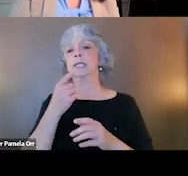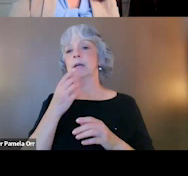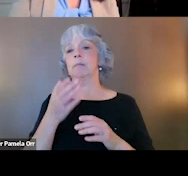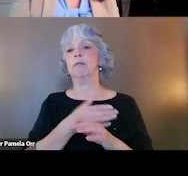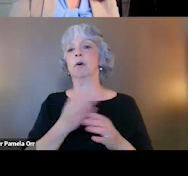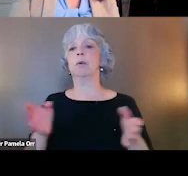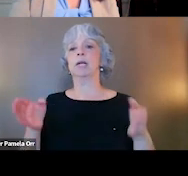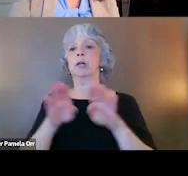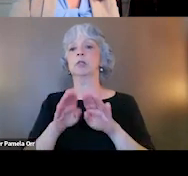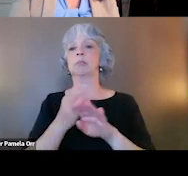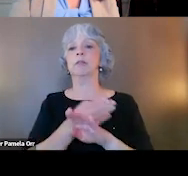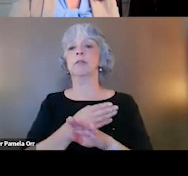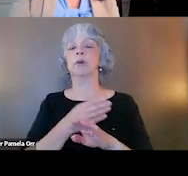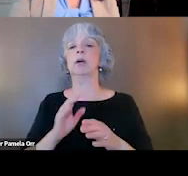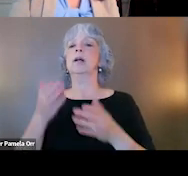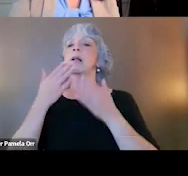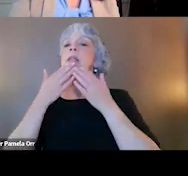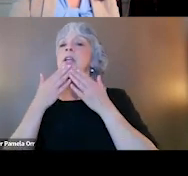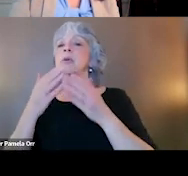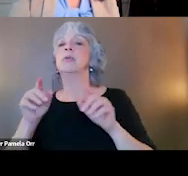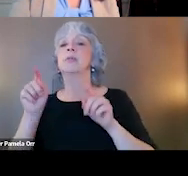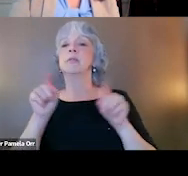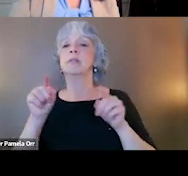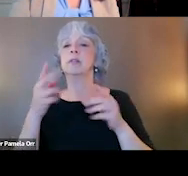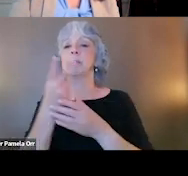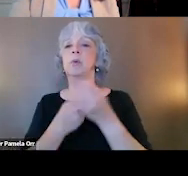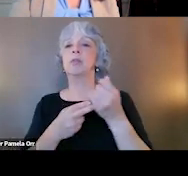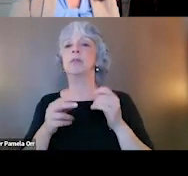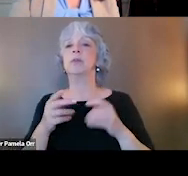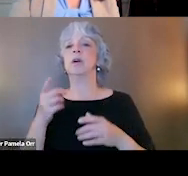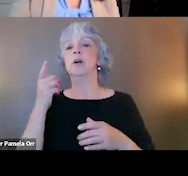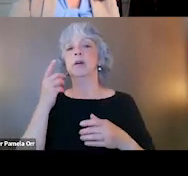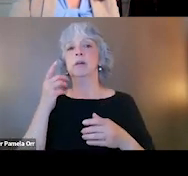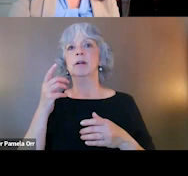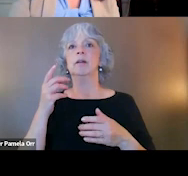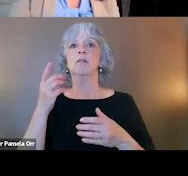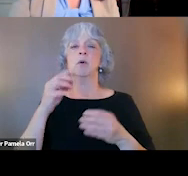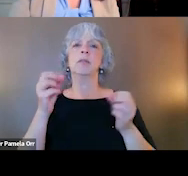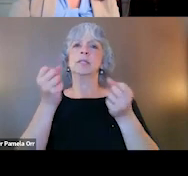thank you so much to Dr. Chard and Dr. Stimmel for these, the wealth of information you've provided today.